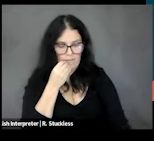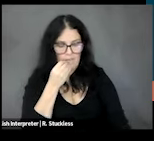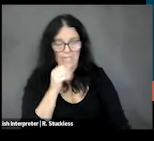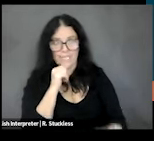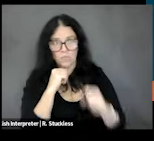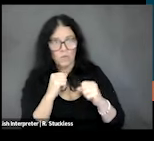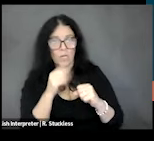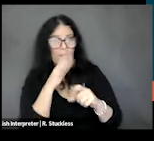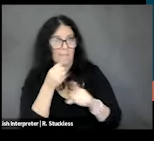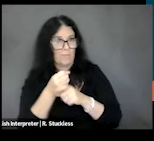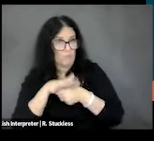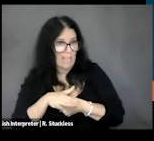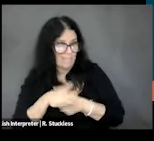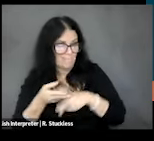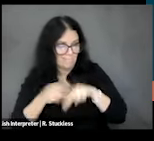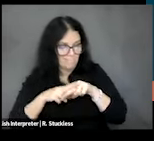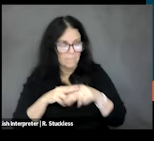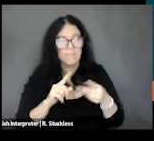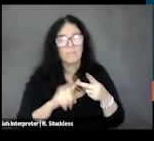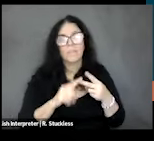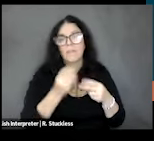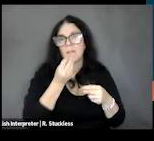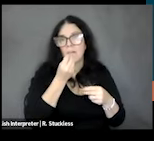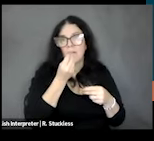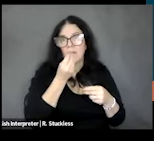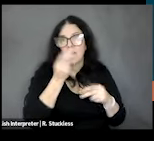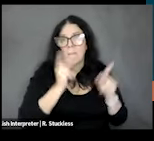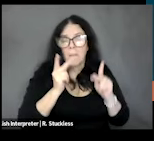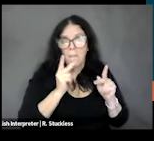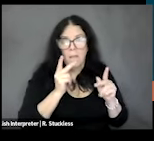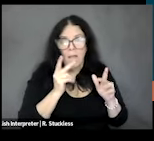people needing to engage in coping behaviors, like forgoing medication